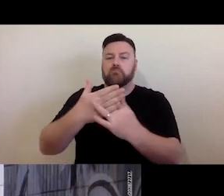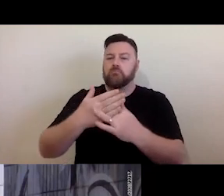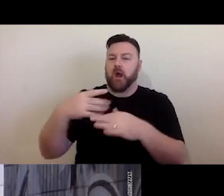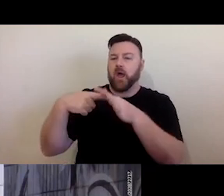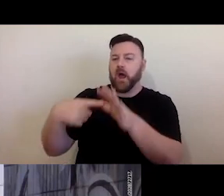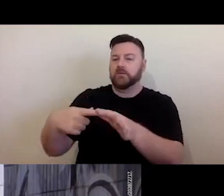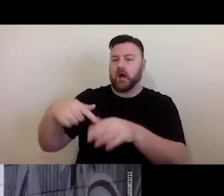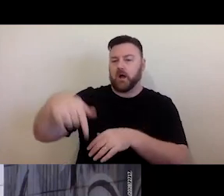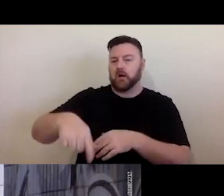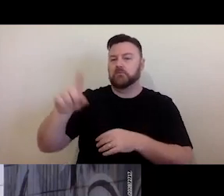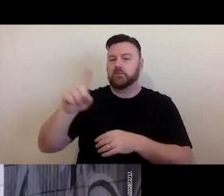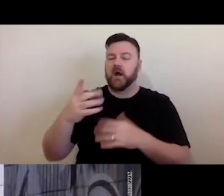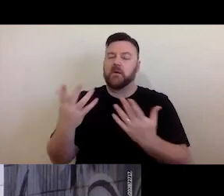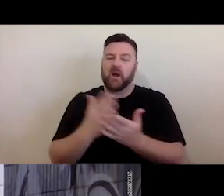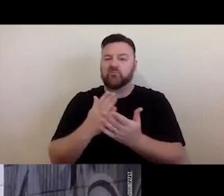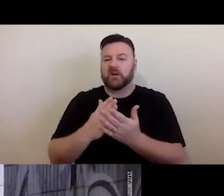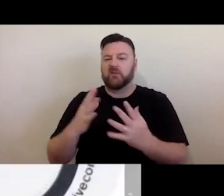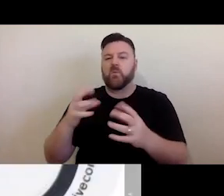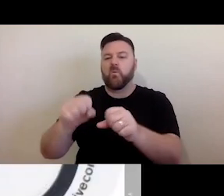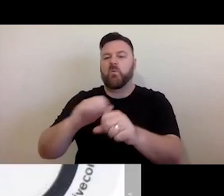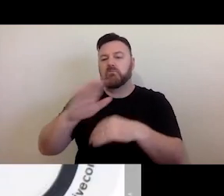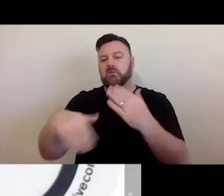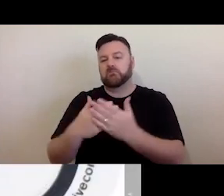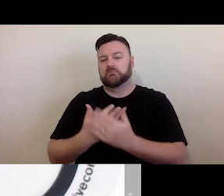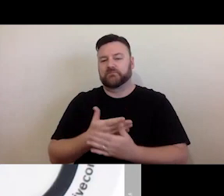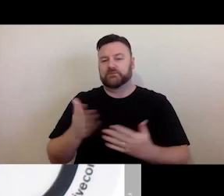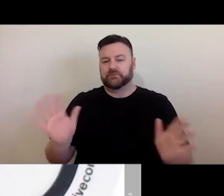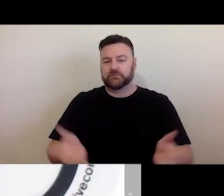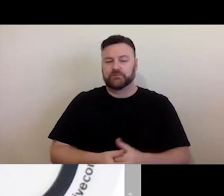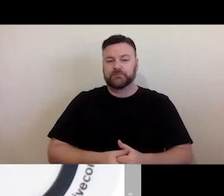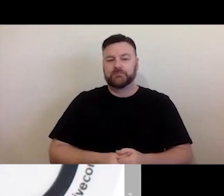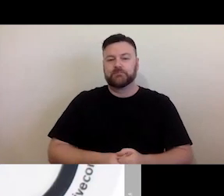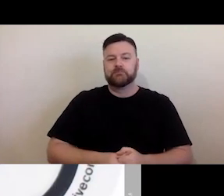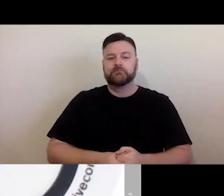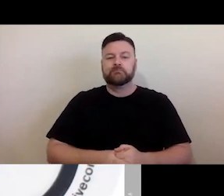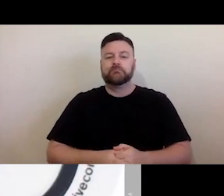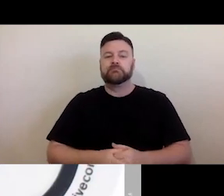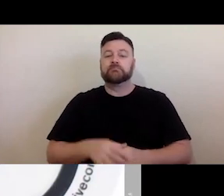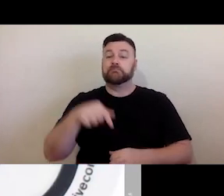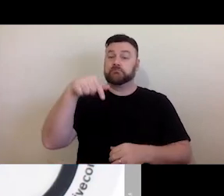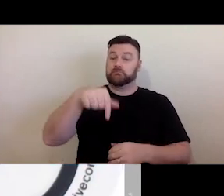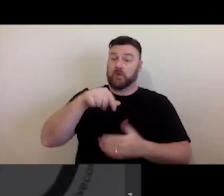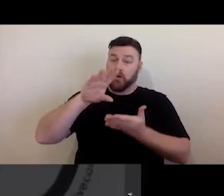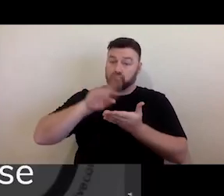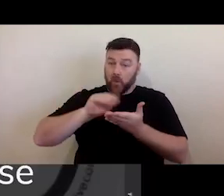during the Q&A. You can reuse the presentation any way you like,